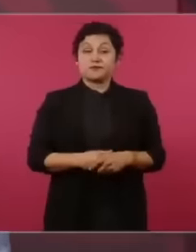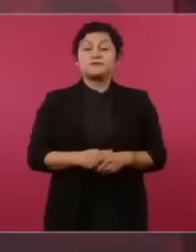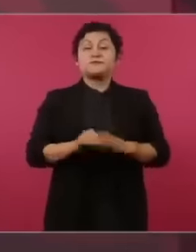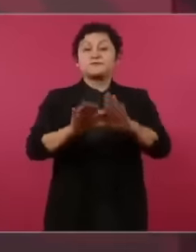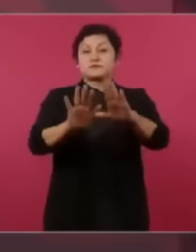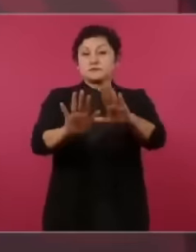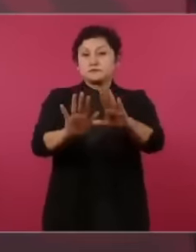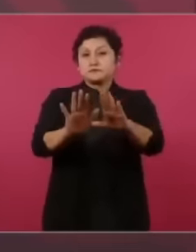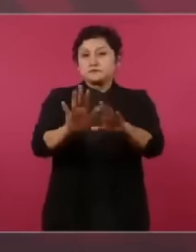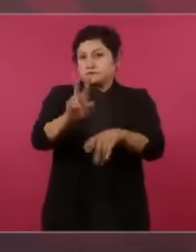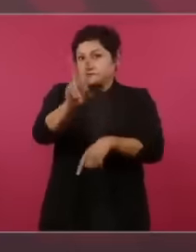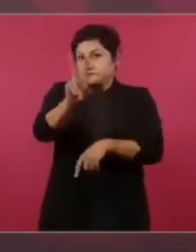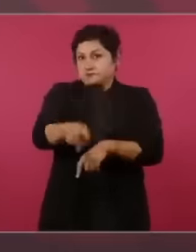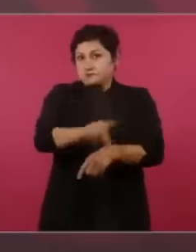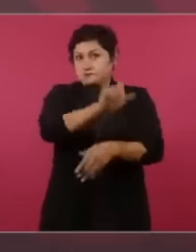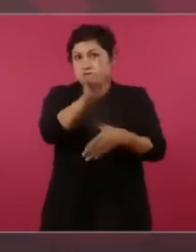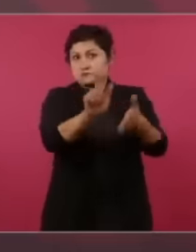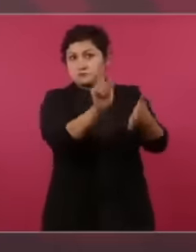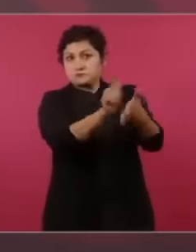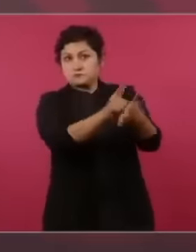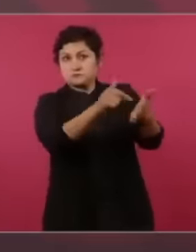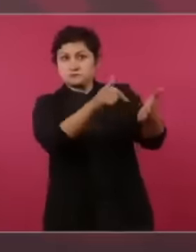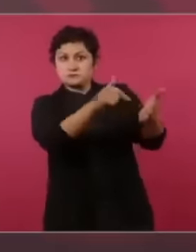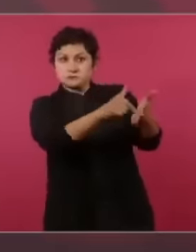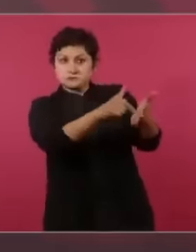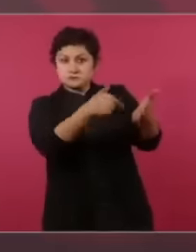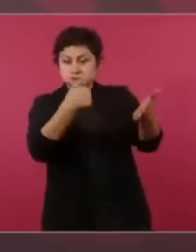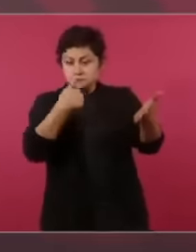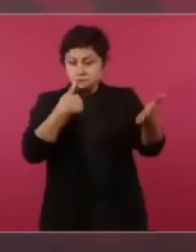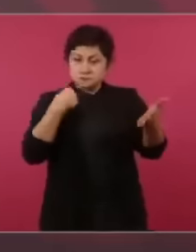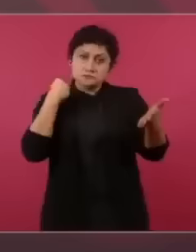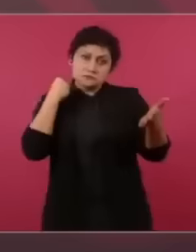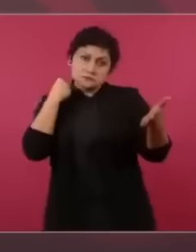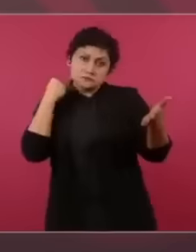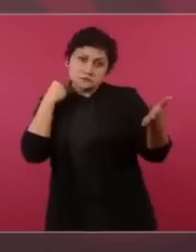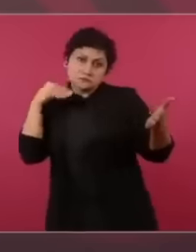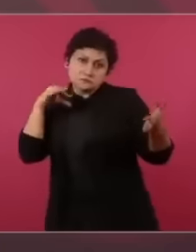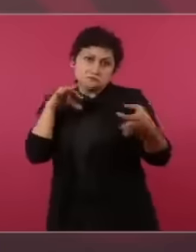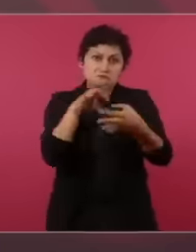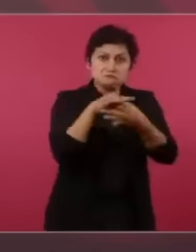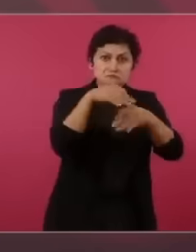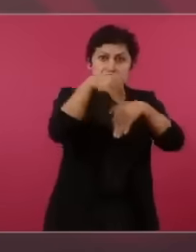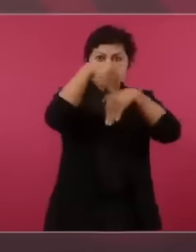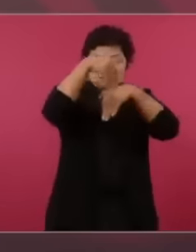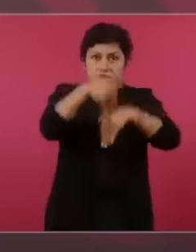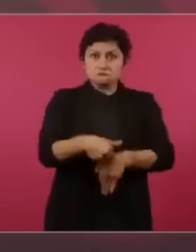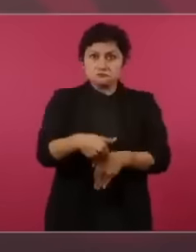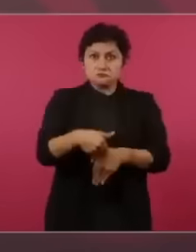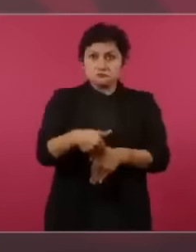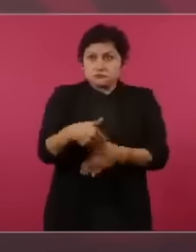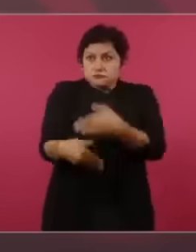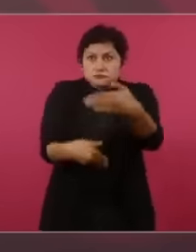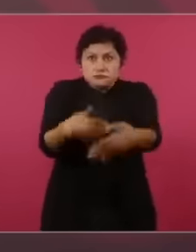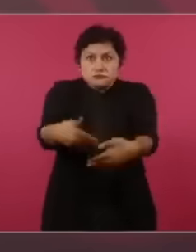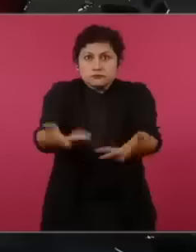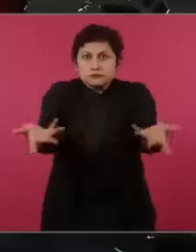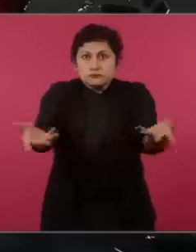rectitude and not by Slogan, as usually